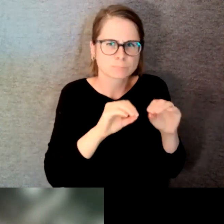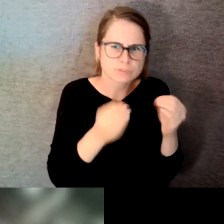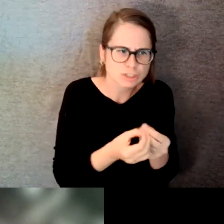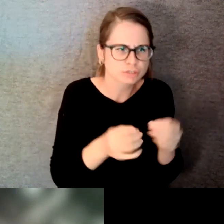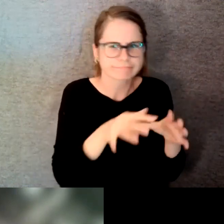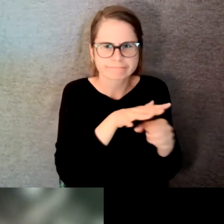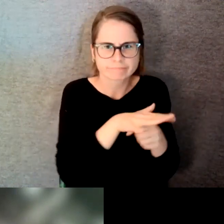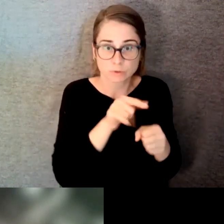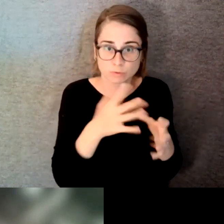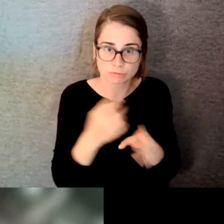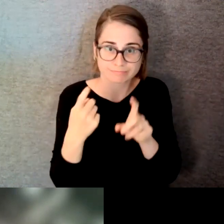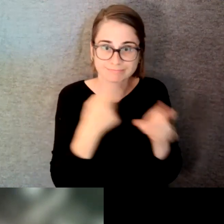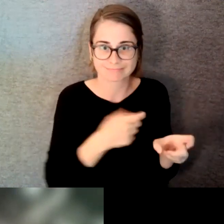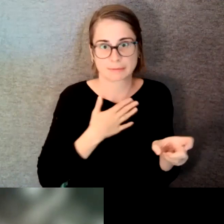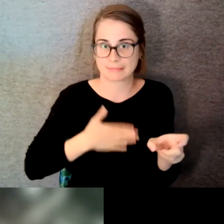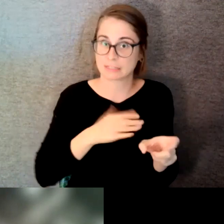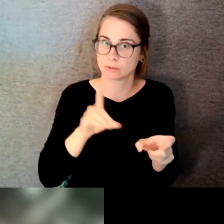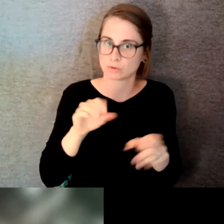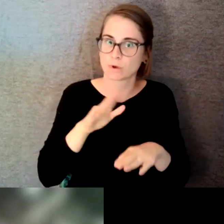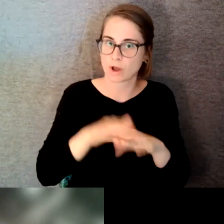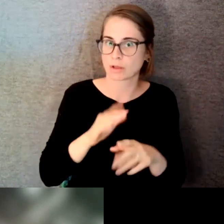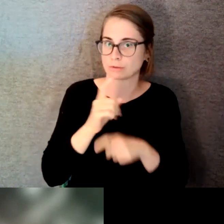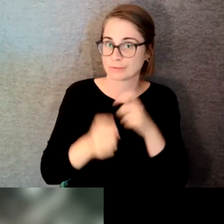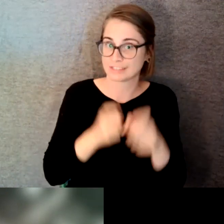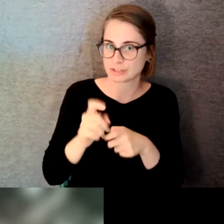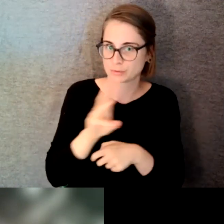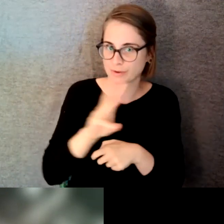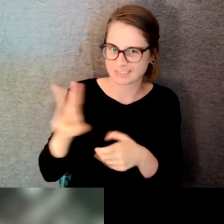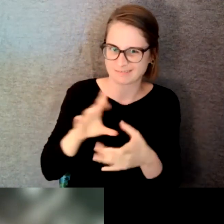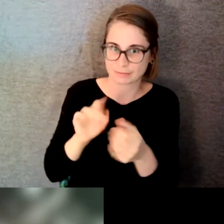go over a few housekeeping rules first in order to help you enjoy today's presentation